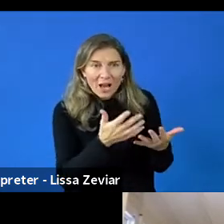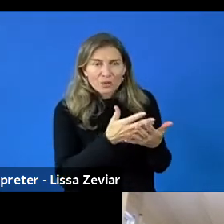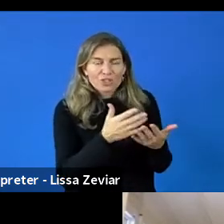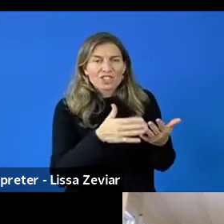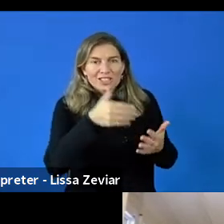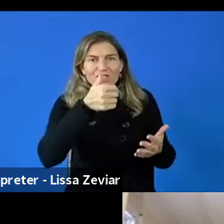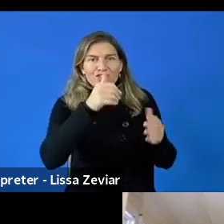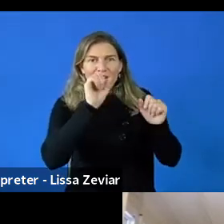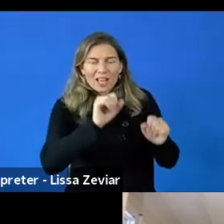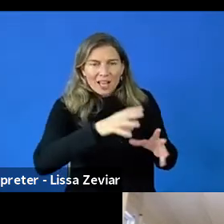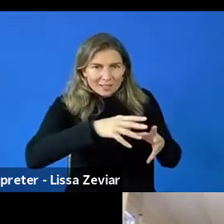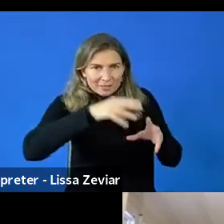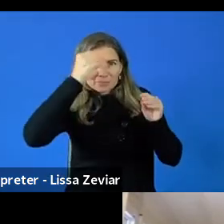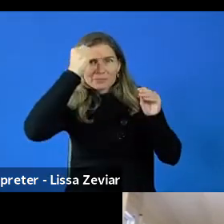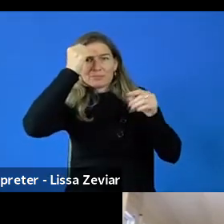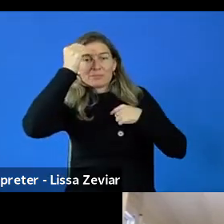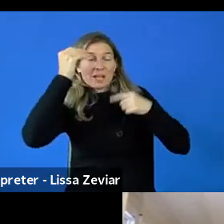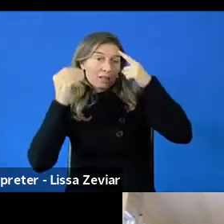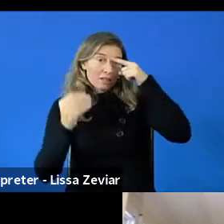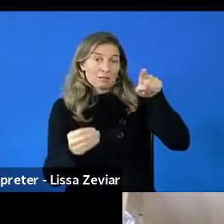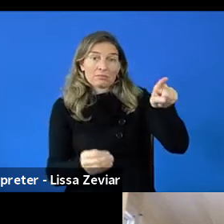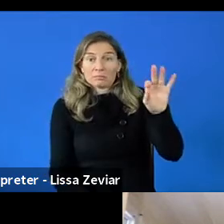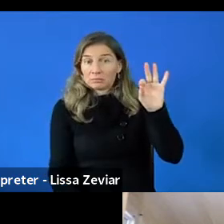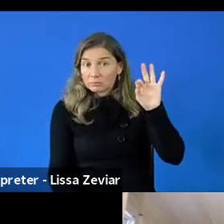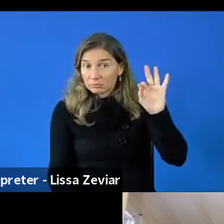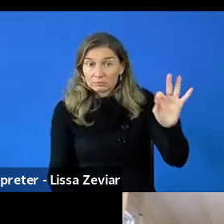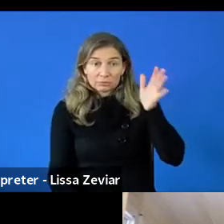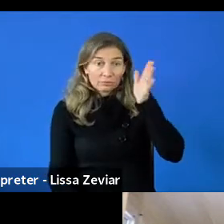So I think you have a great future in those calls coming up